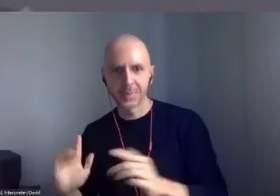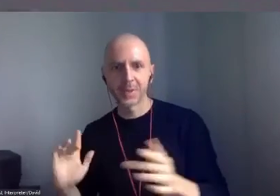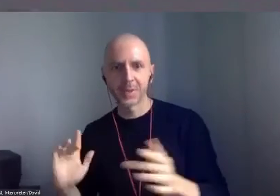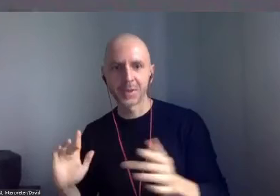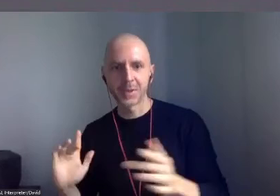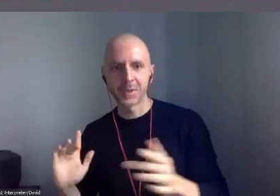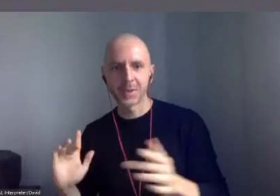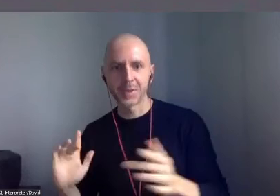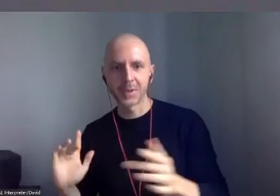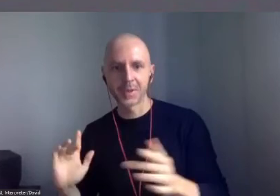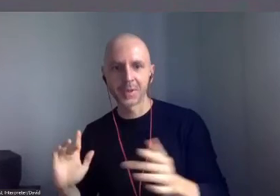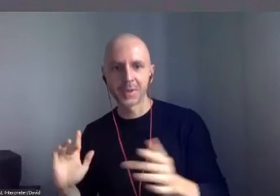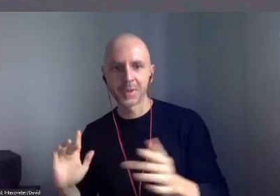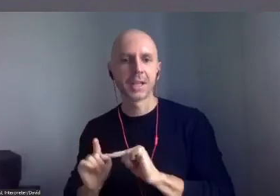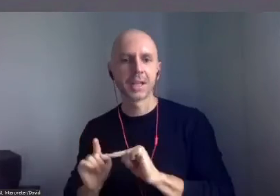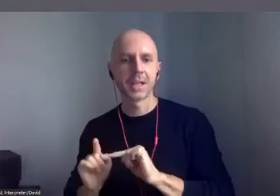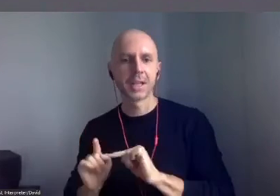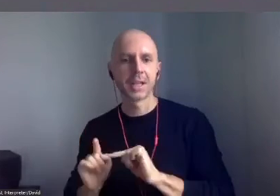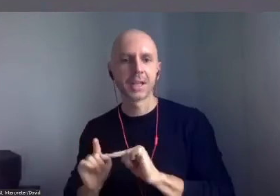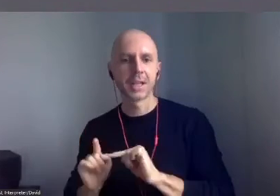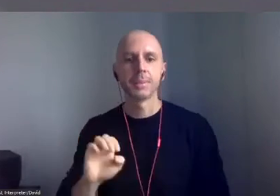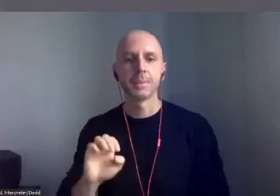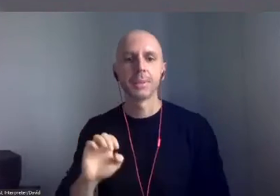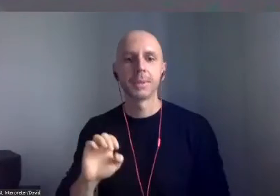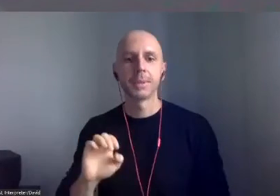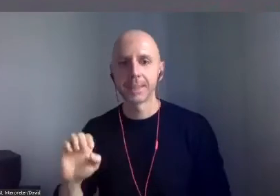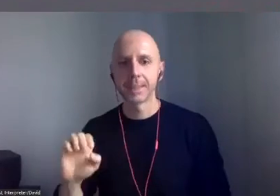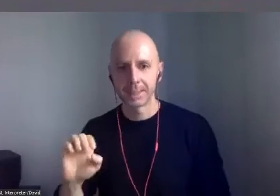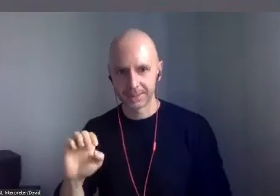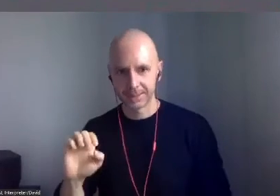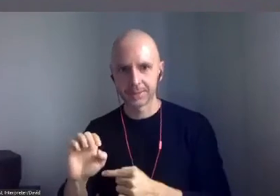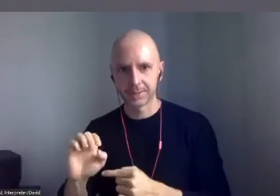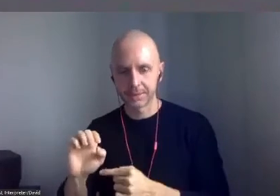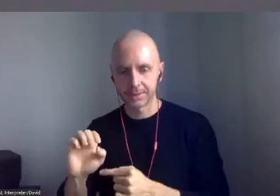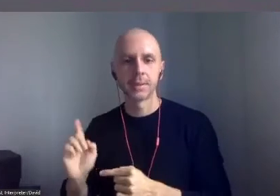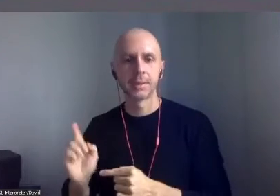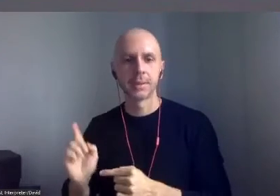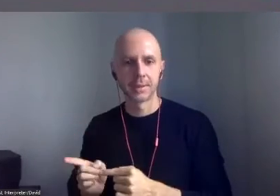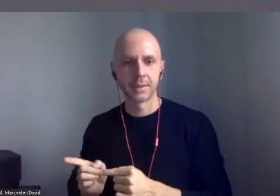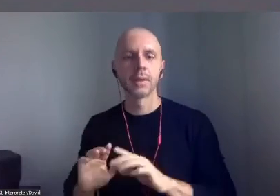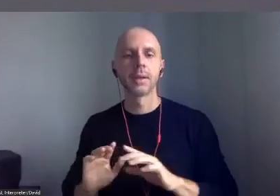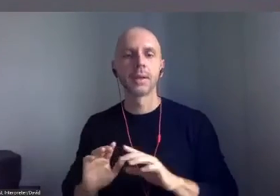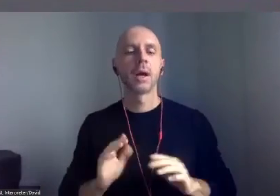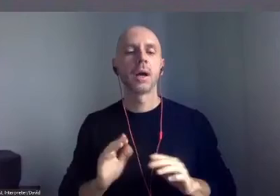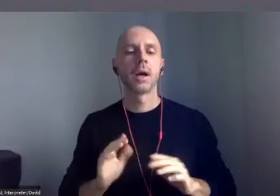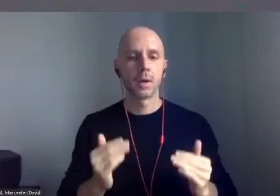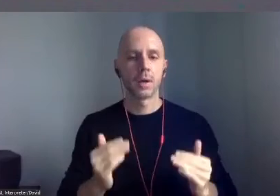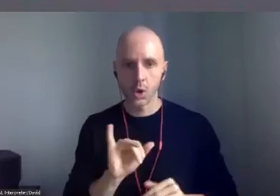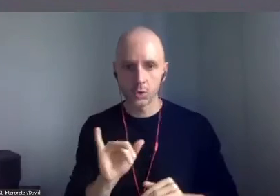Jamie-Lee Reardon programming overview that happens at ten, so any minute now, to hear about those good